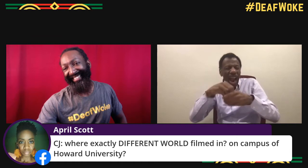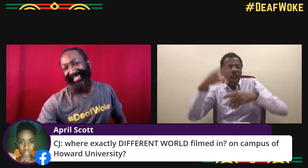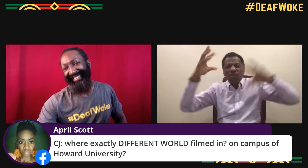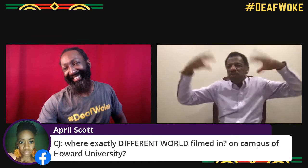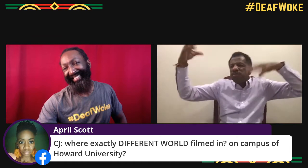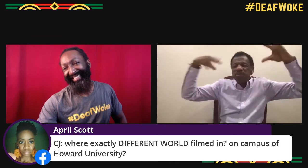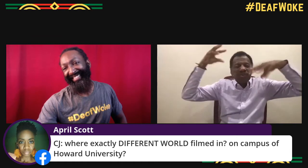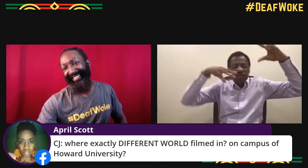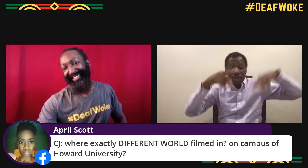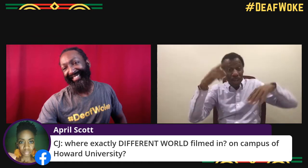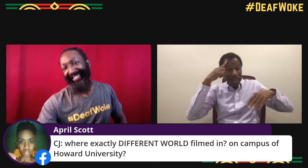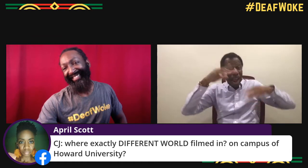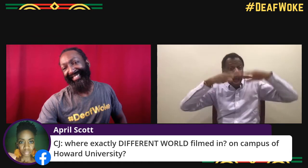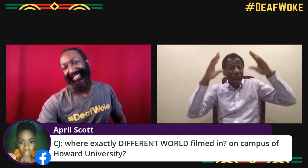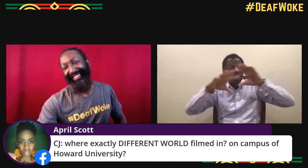It is just a large studio.